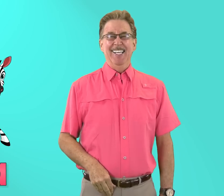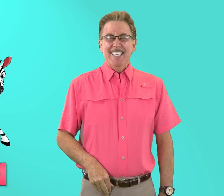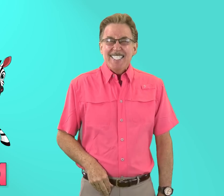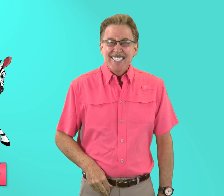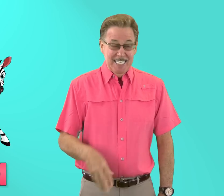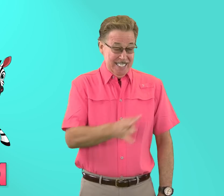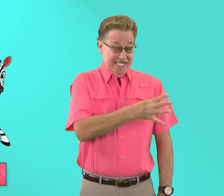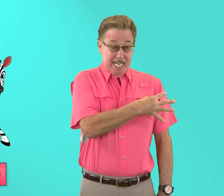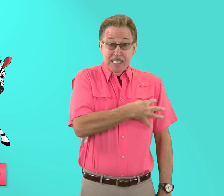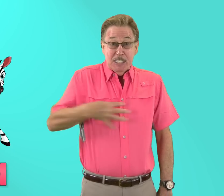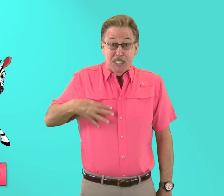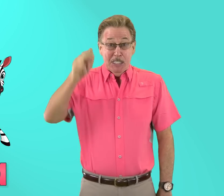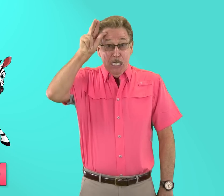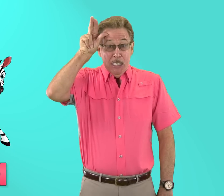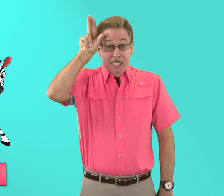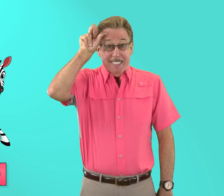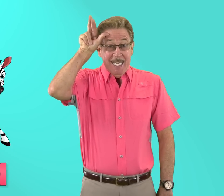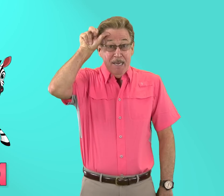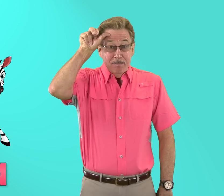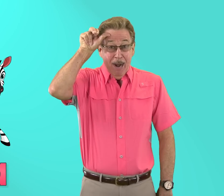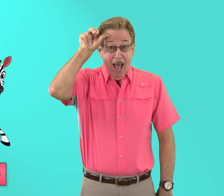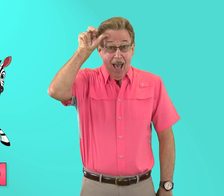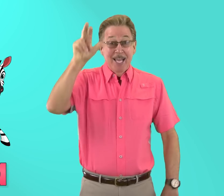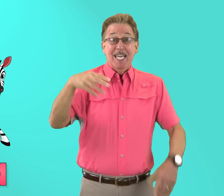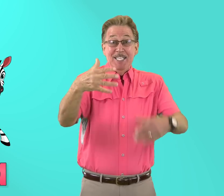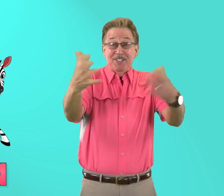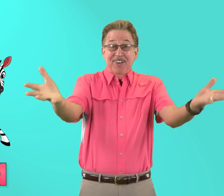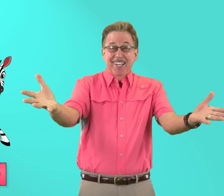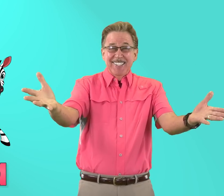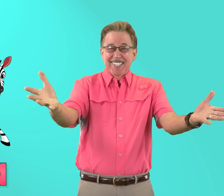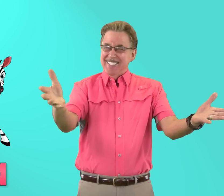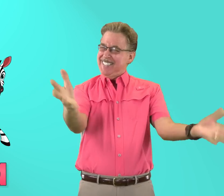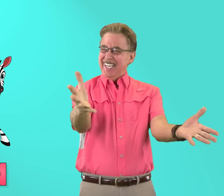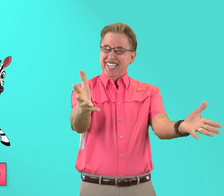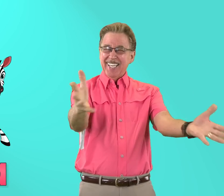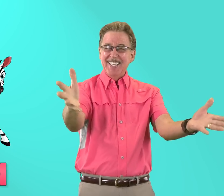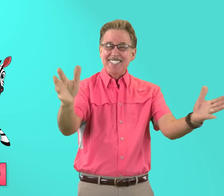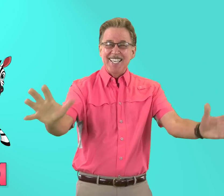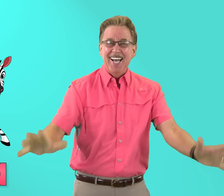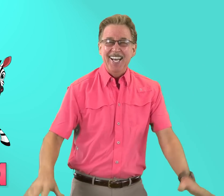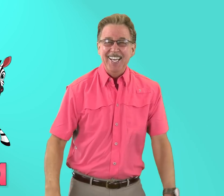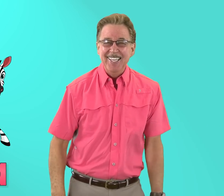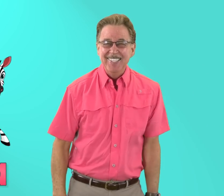Z z says /z/ zebra It's fun to sing and sign